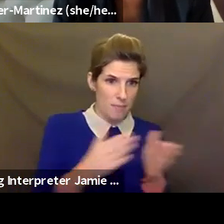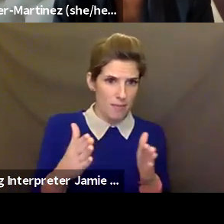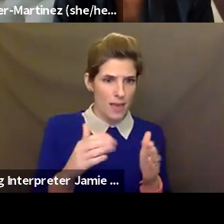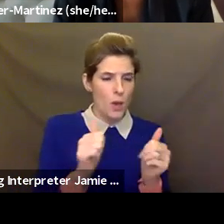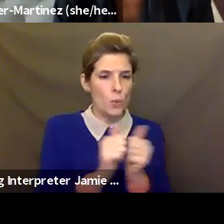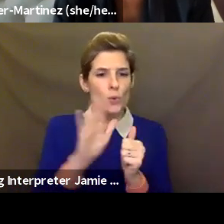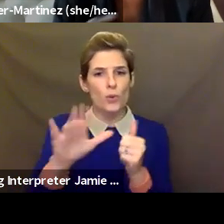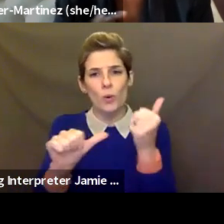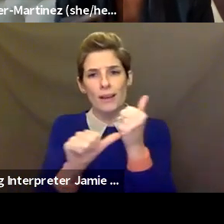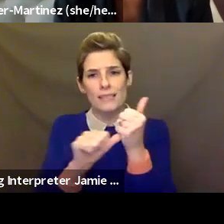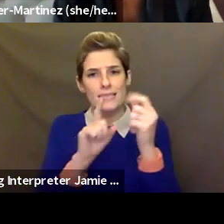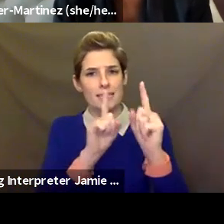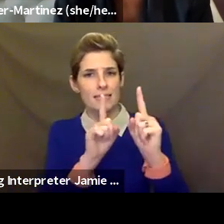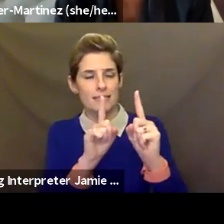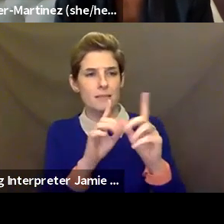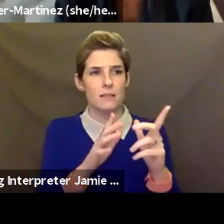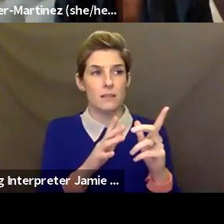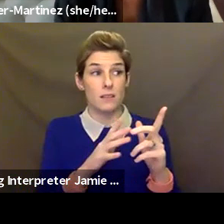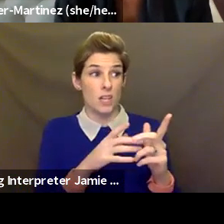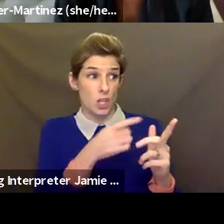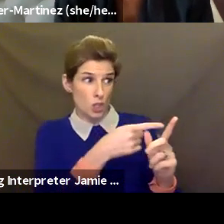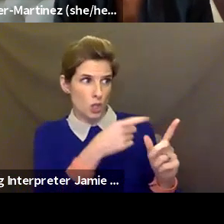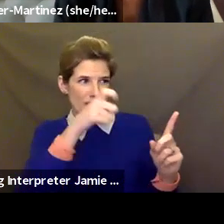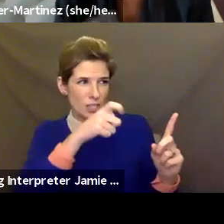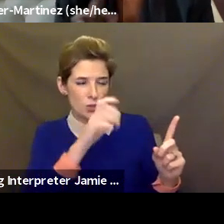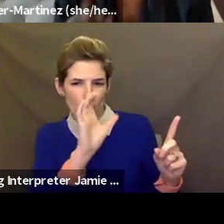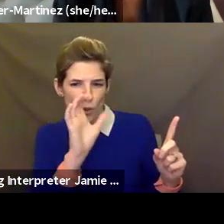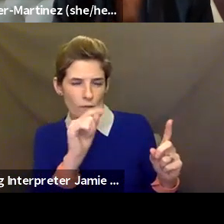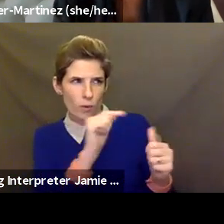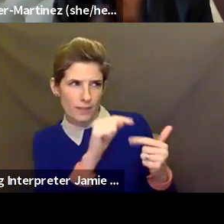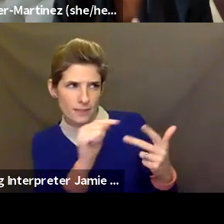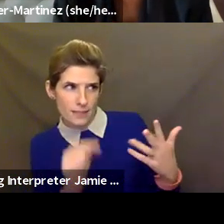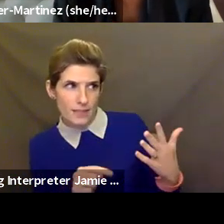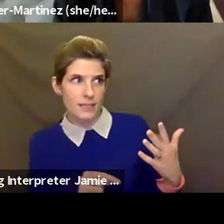know what to look for and how to even spot you, and you can spot